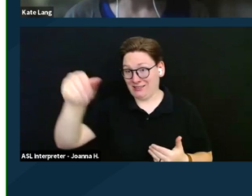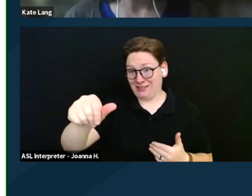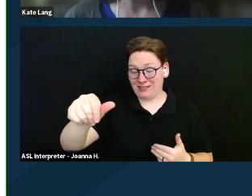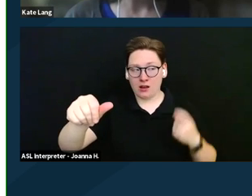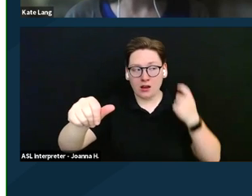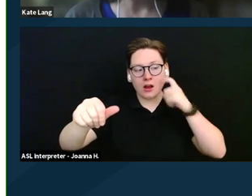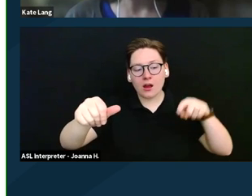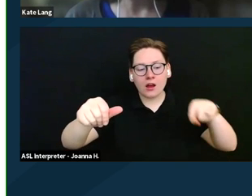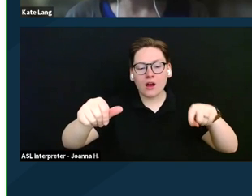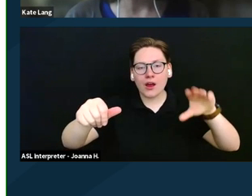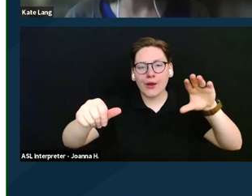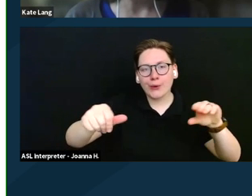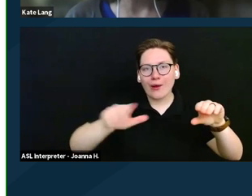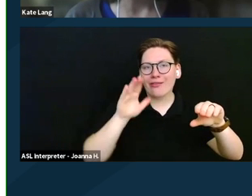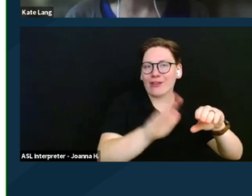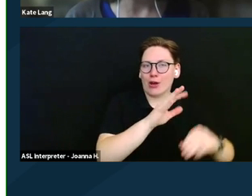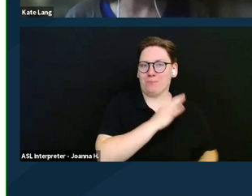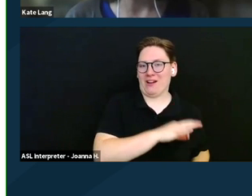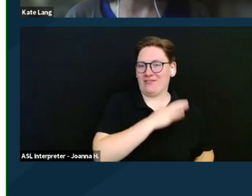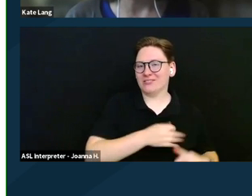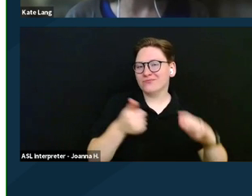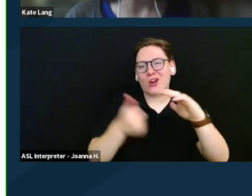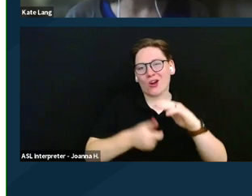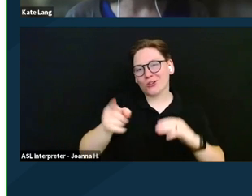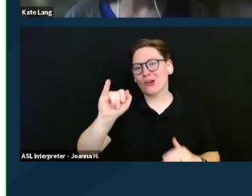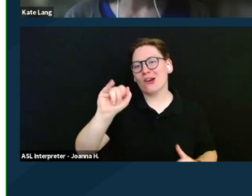under these In-Kind Support and Maintenance rules.